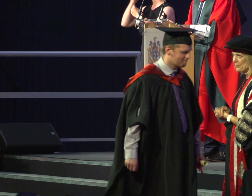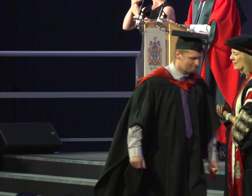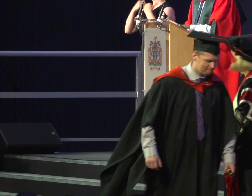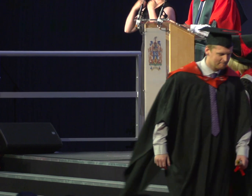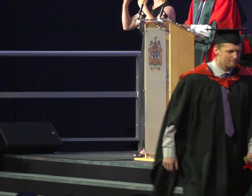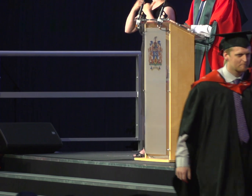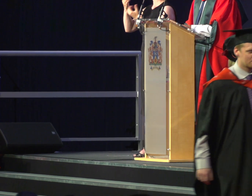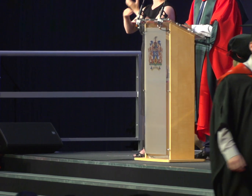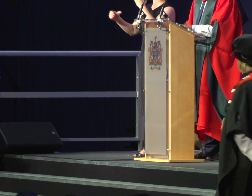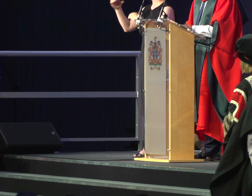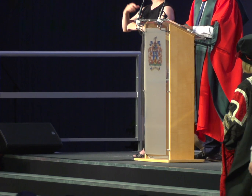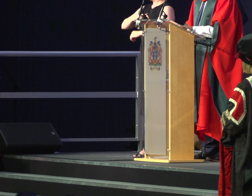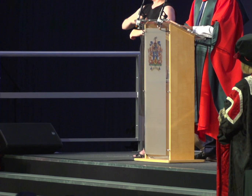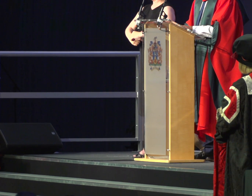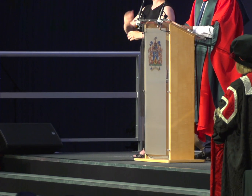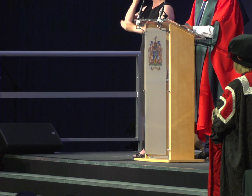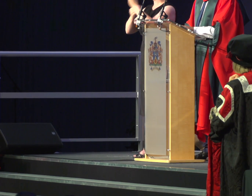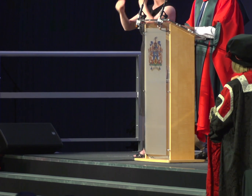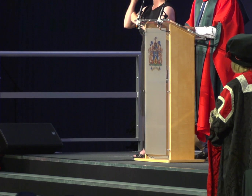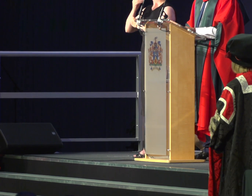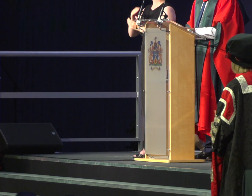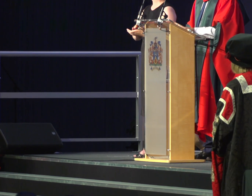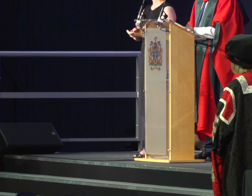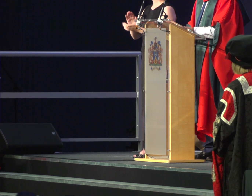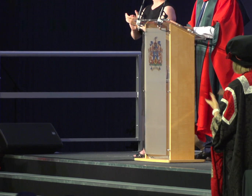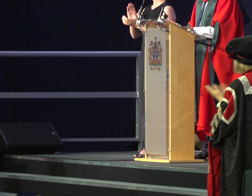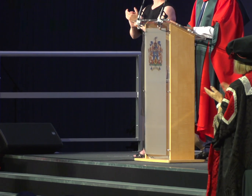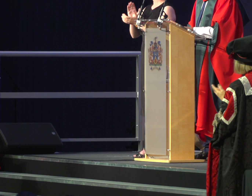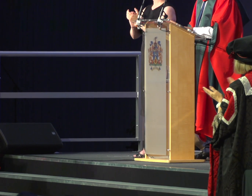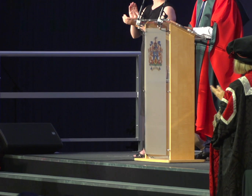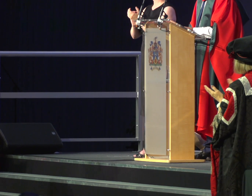Bachelor Science with Honors in Nutrition and Exercise Science Human Nutrition